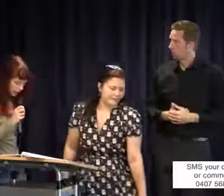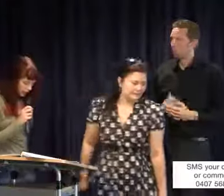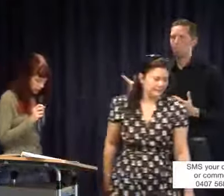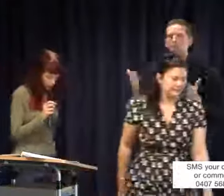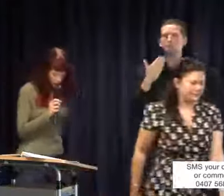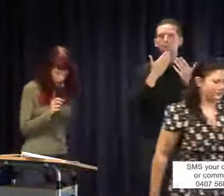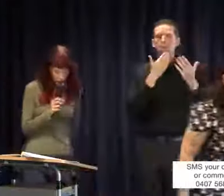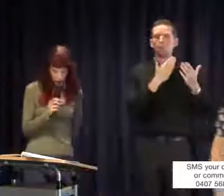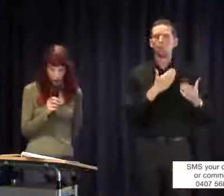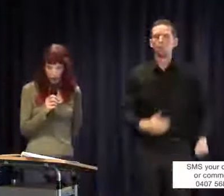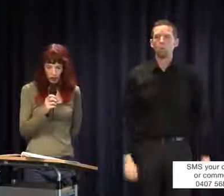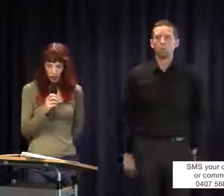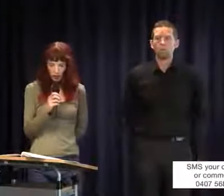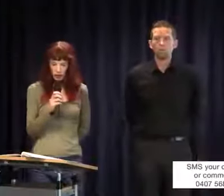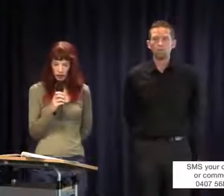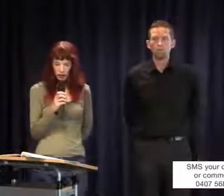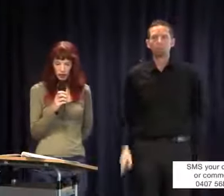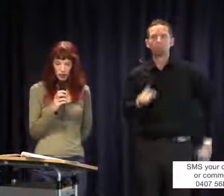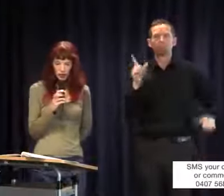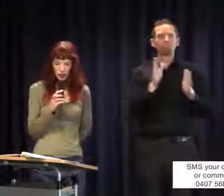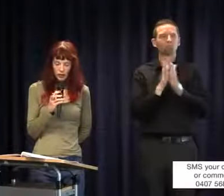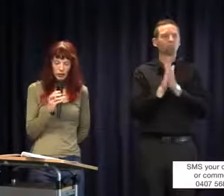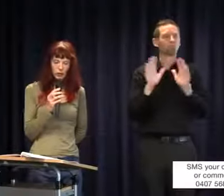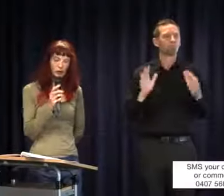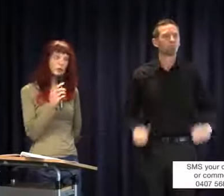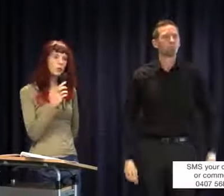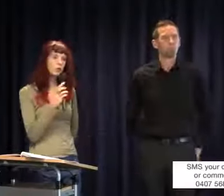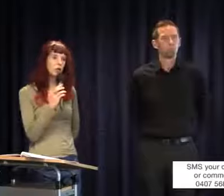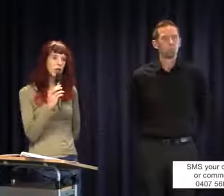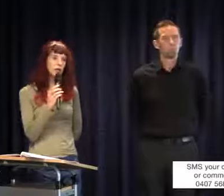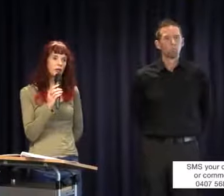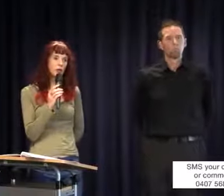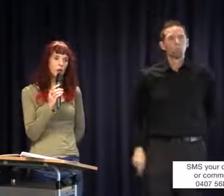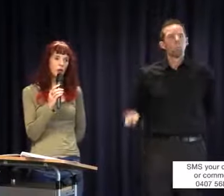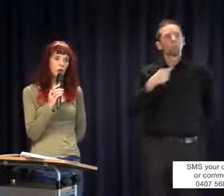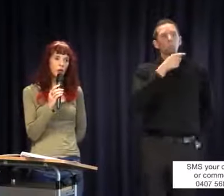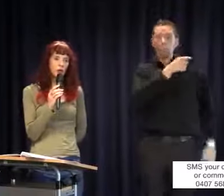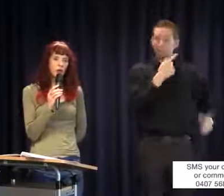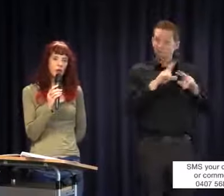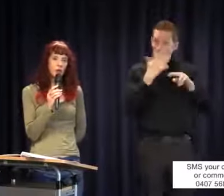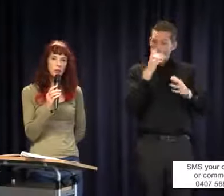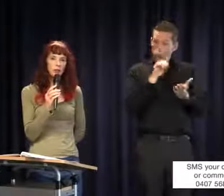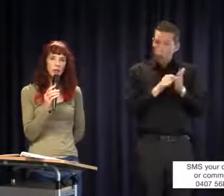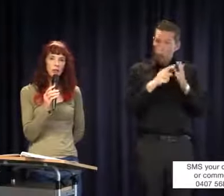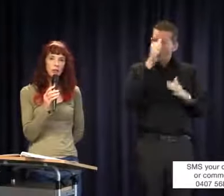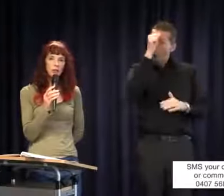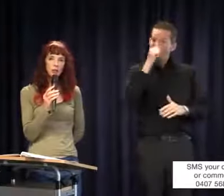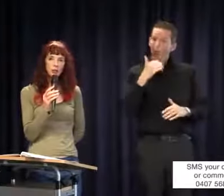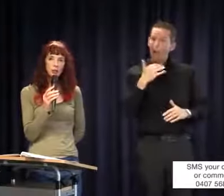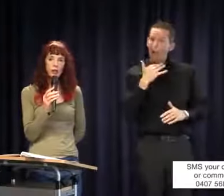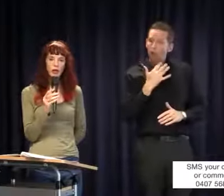Thanks. In terms of whether you're entitled to know, the policies and procedures around